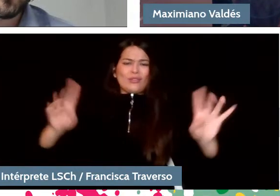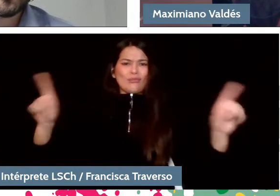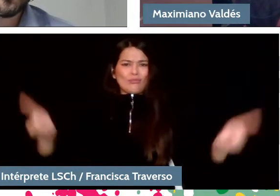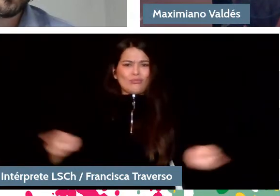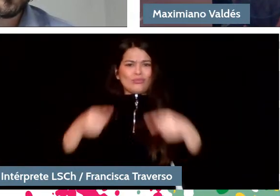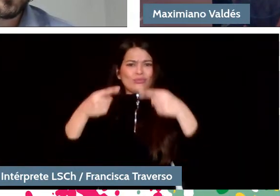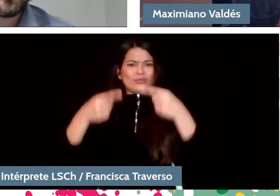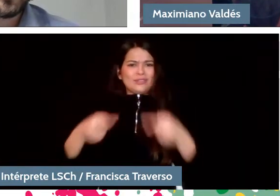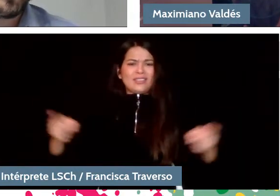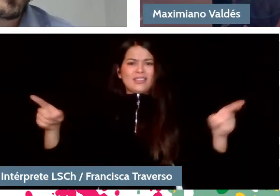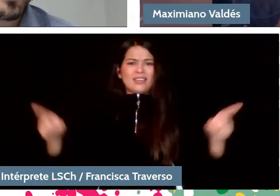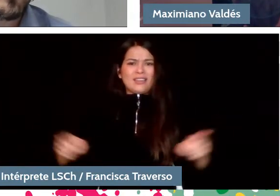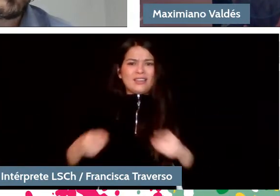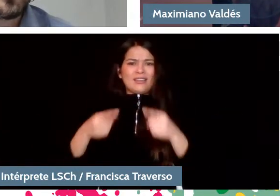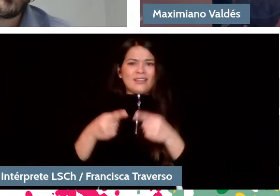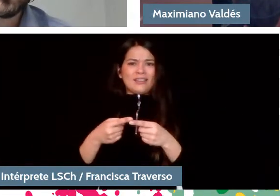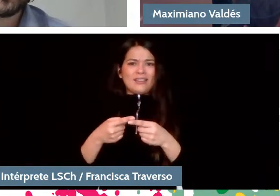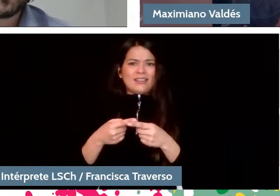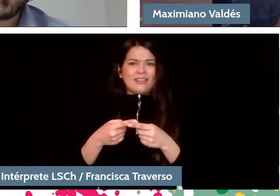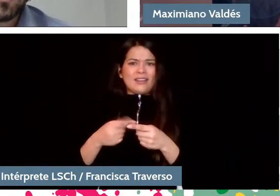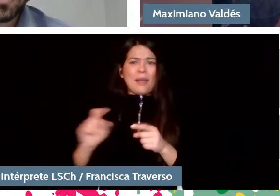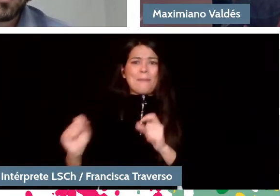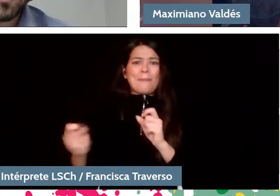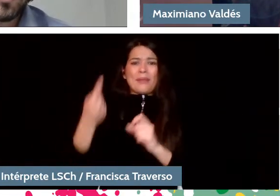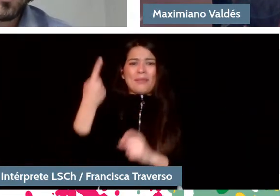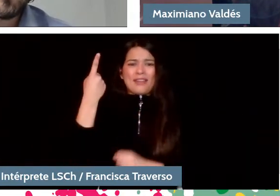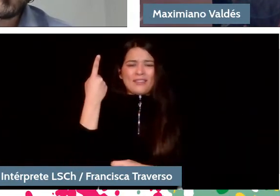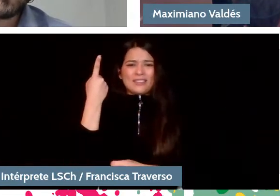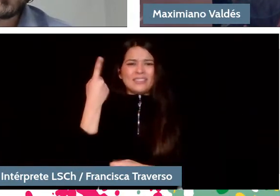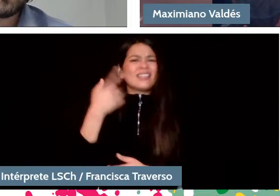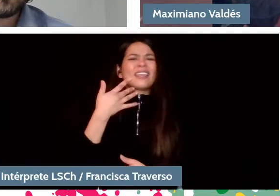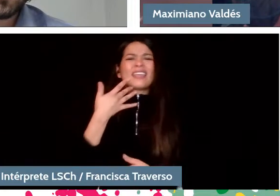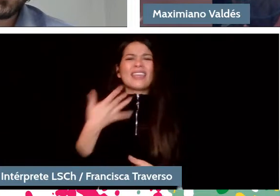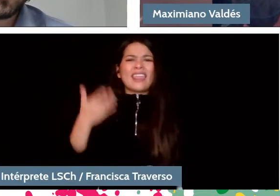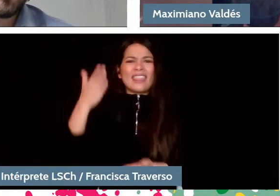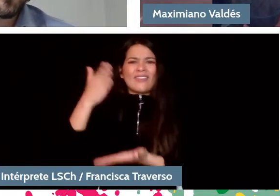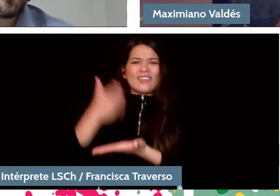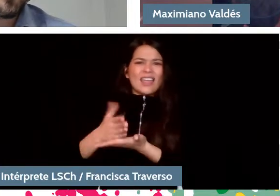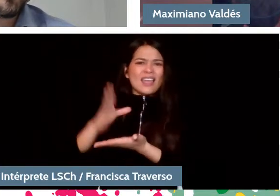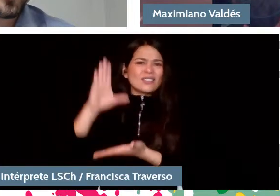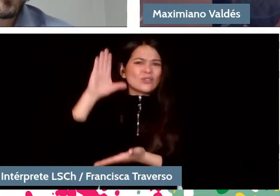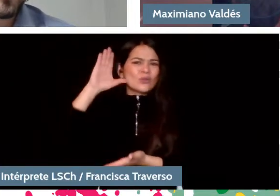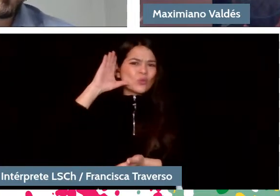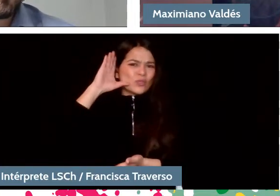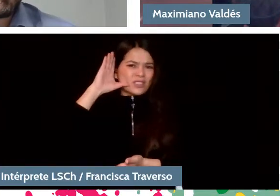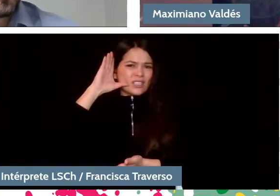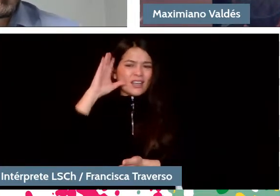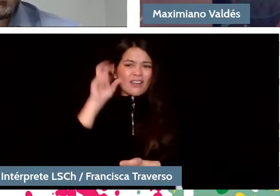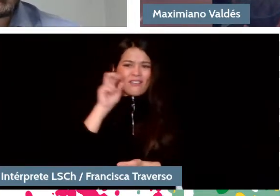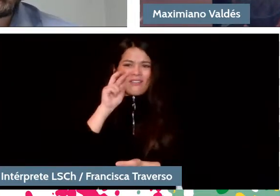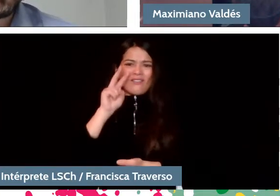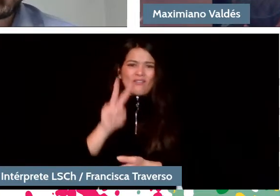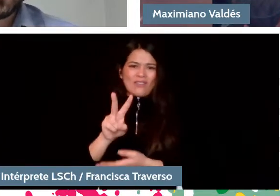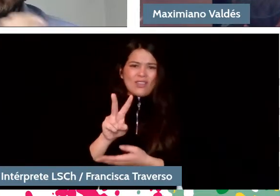If it's your first time going to a concert, what should you listen to? Many times, I see that they would prefer or think about going to a concert